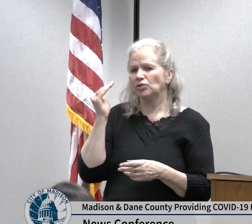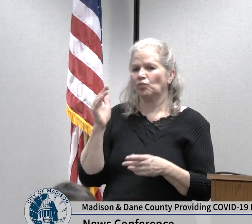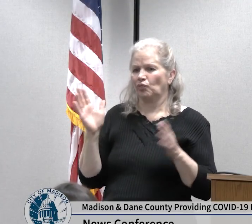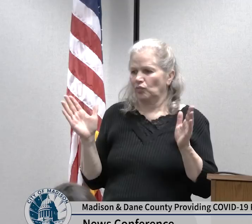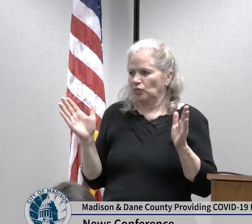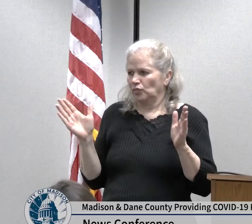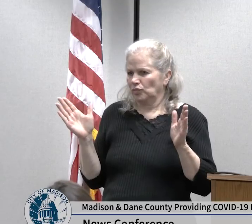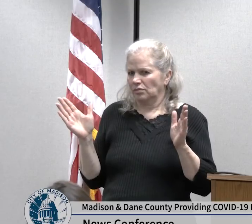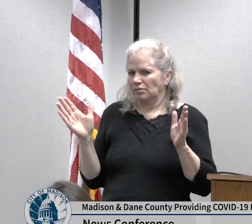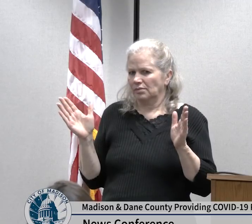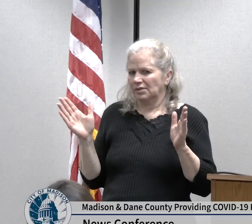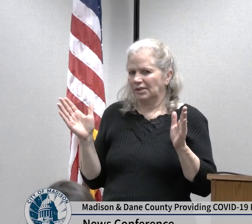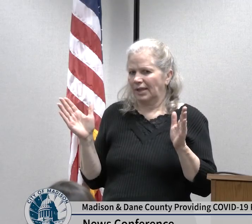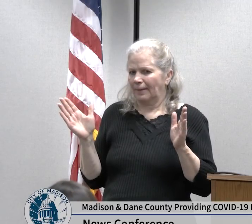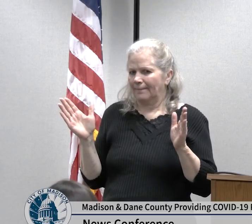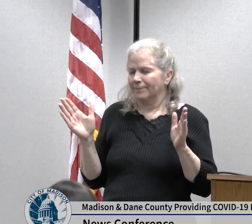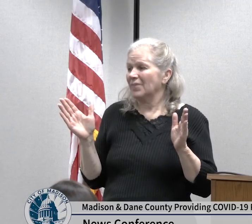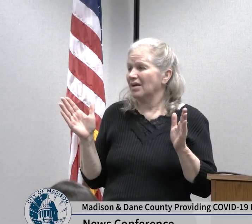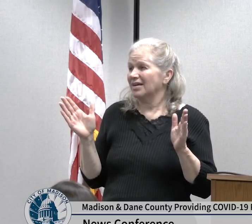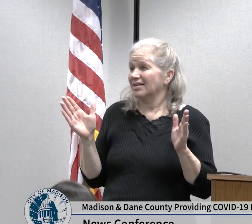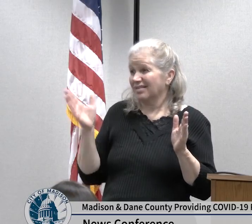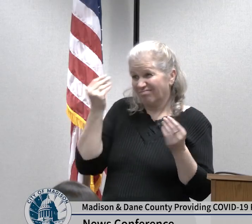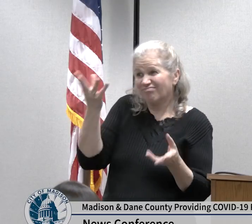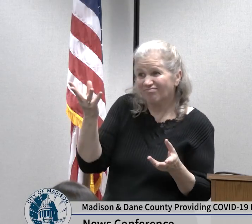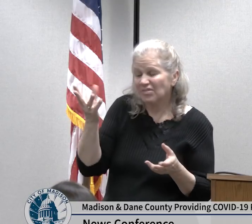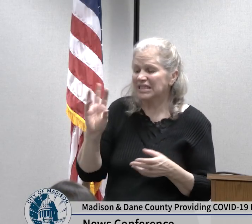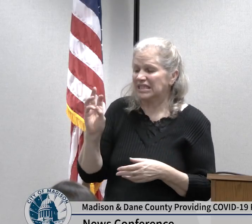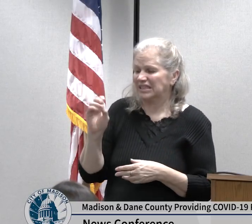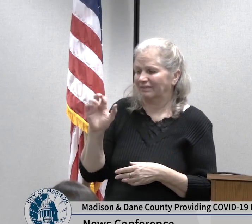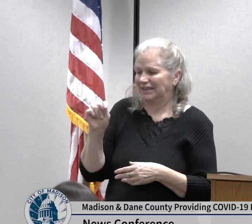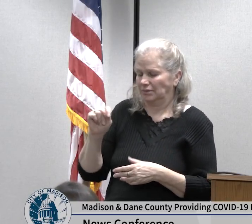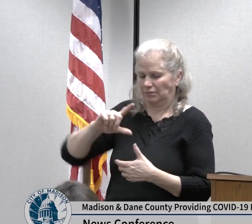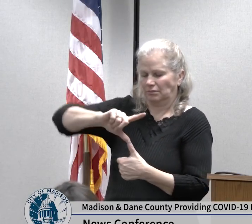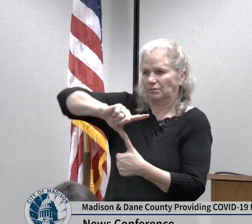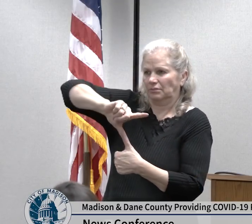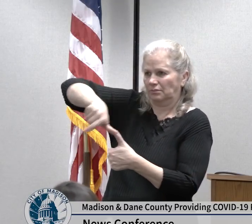feet we are asking you as individuals and as employers to reconsider your